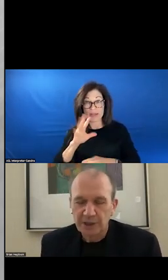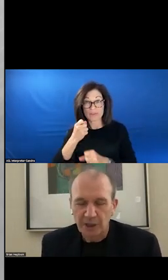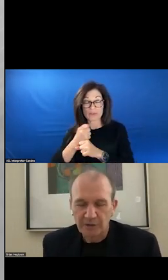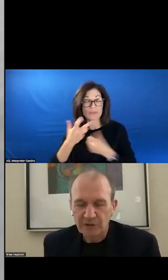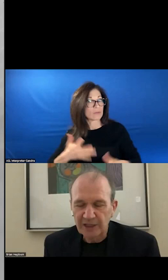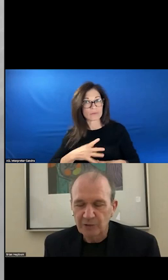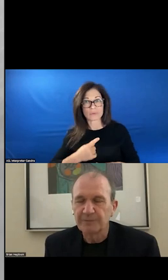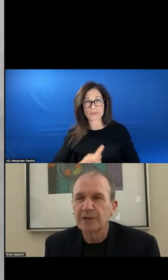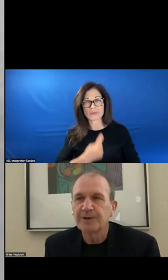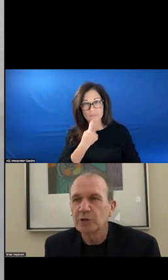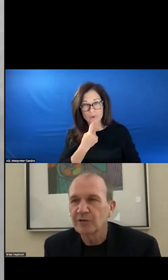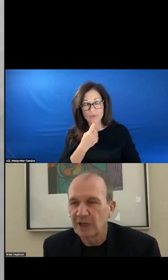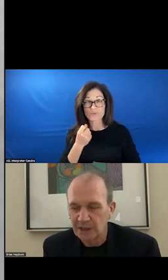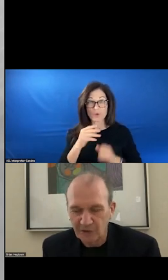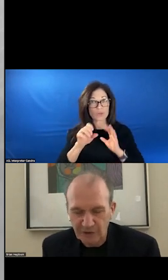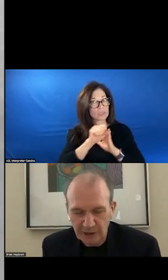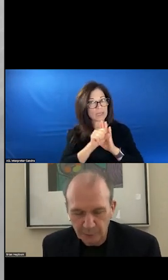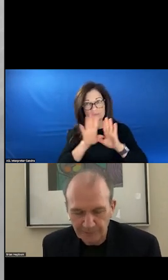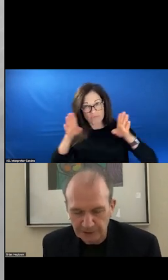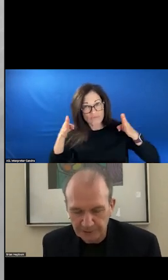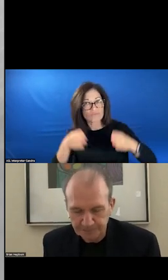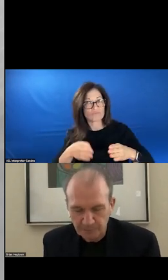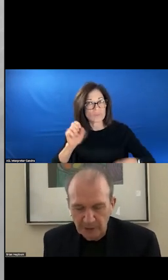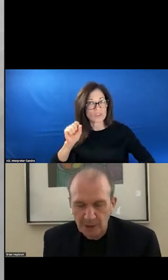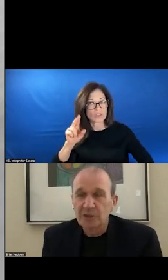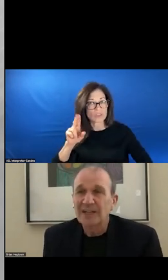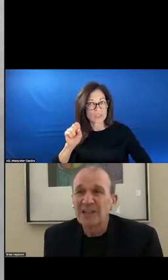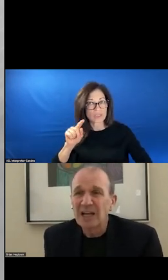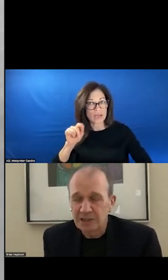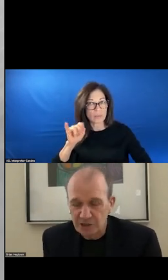STATES ARE FOCUSSED ON SUSTAINABLE FUNDING. TECHNOLOGY.